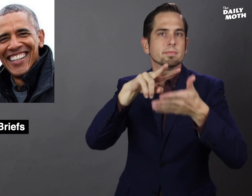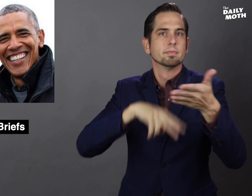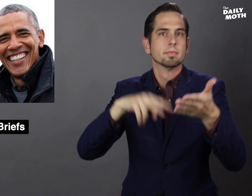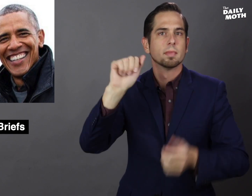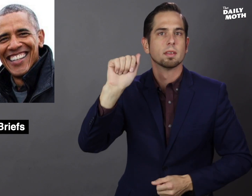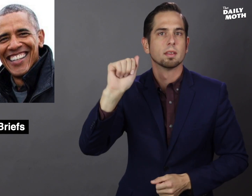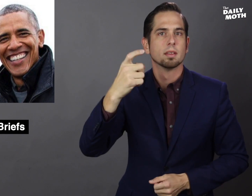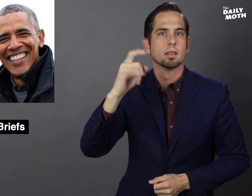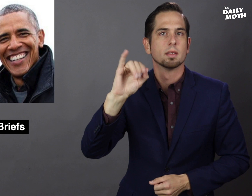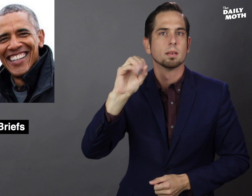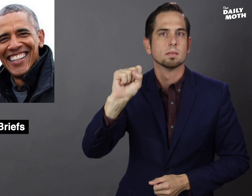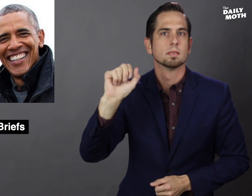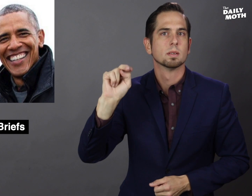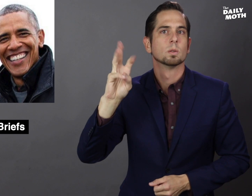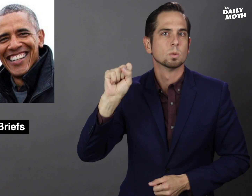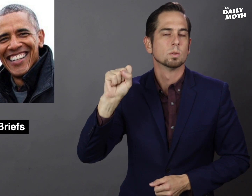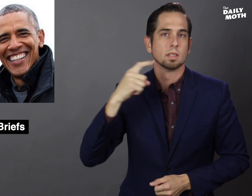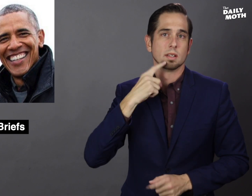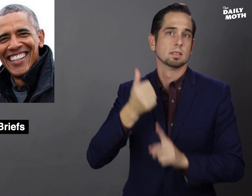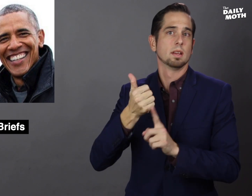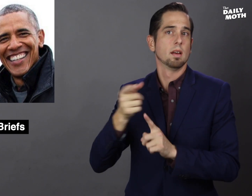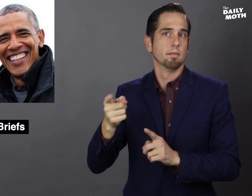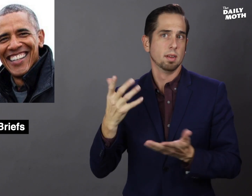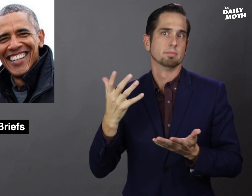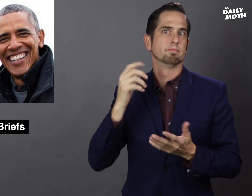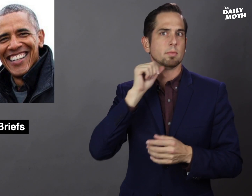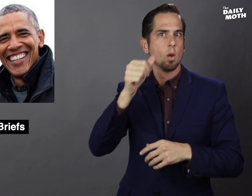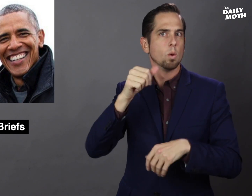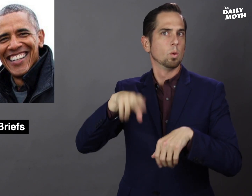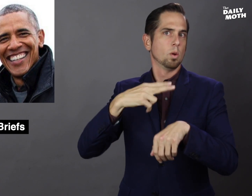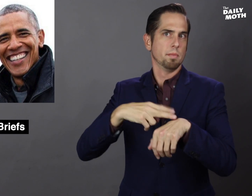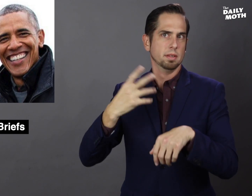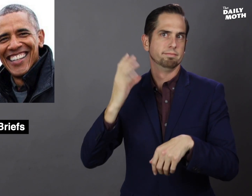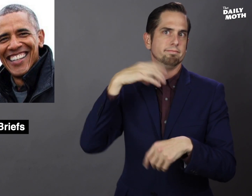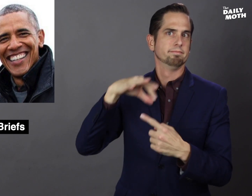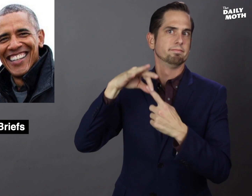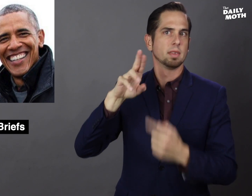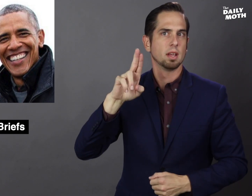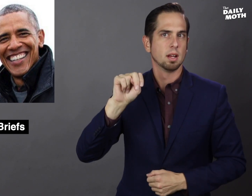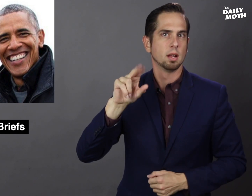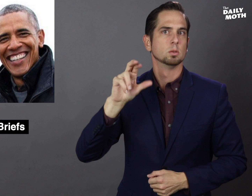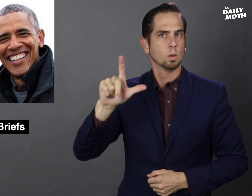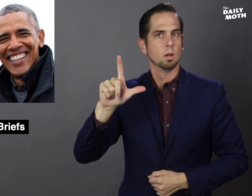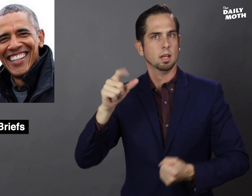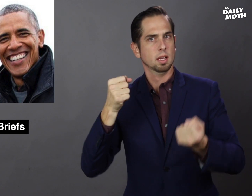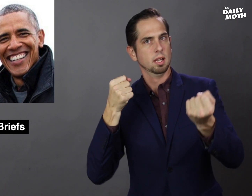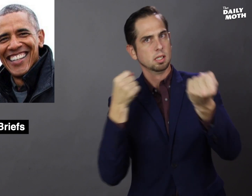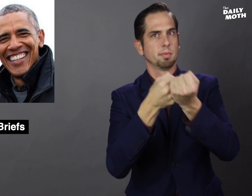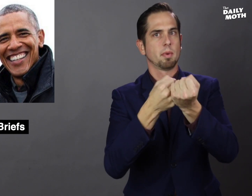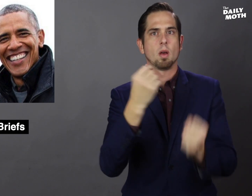Axios news said it was an unusual endorsement